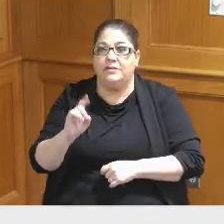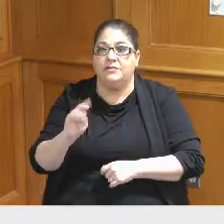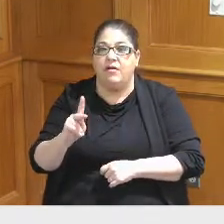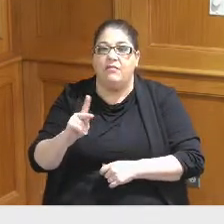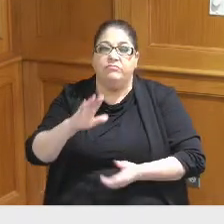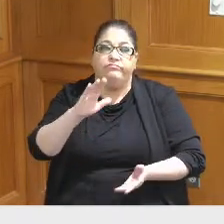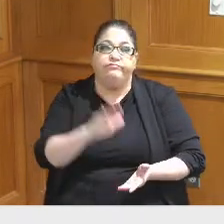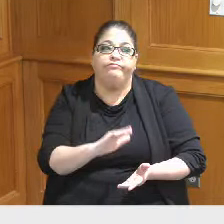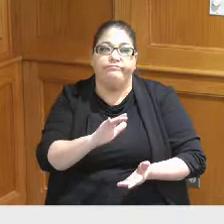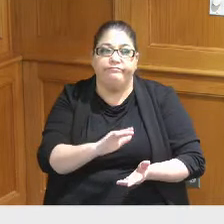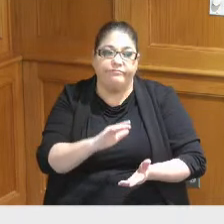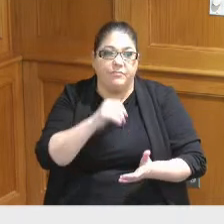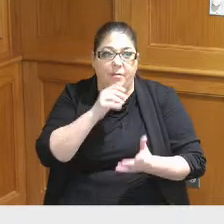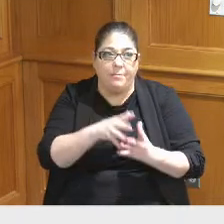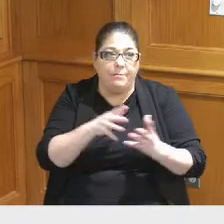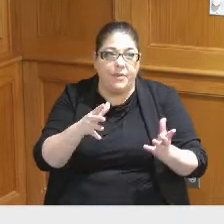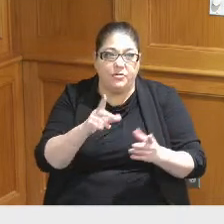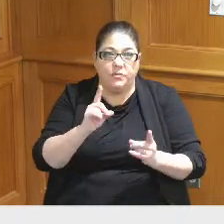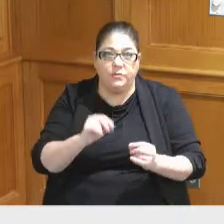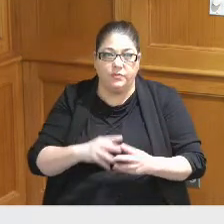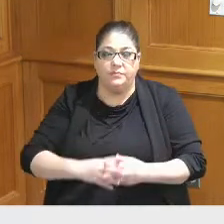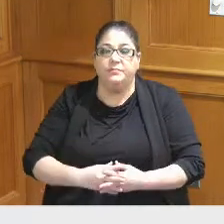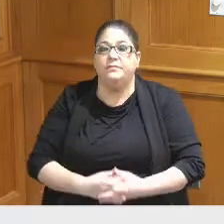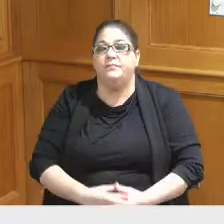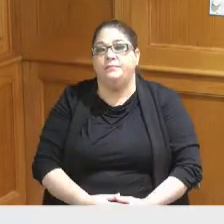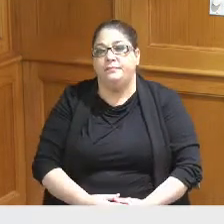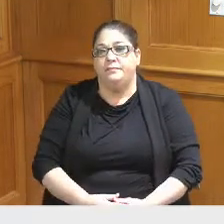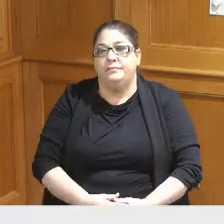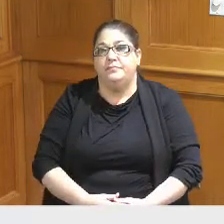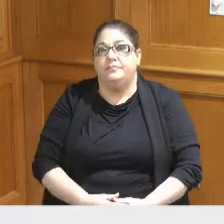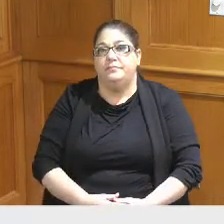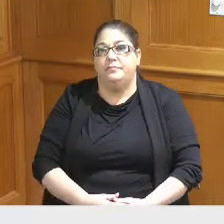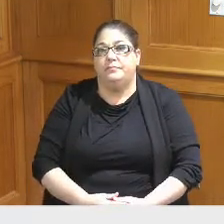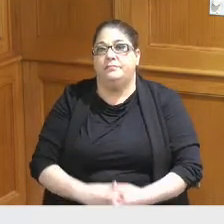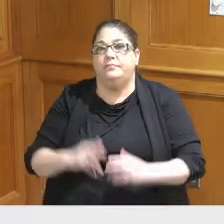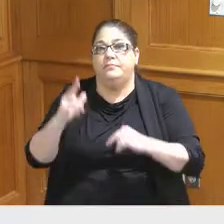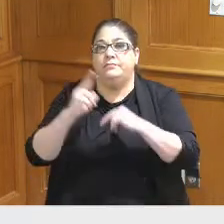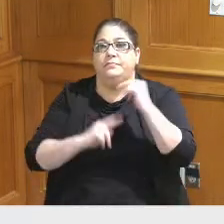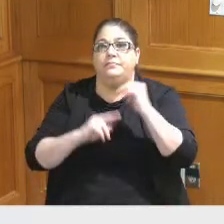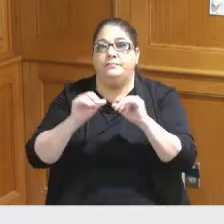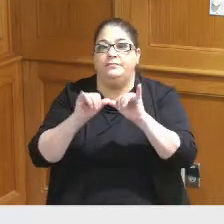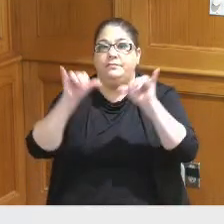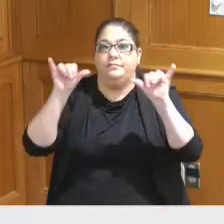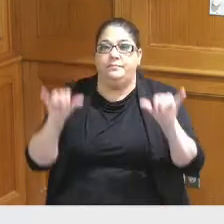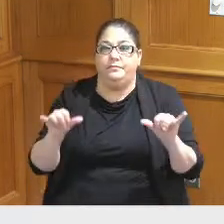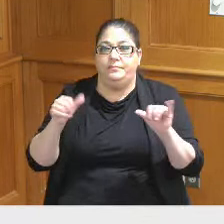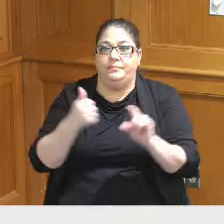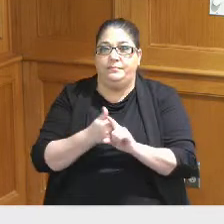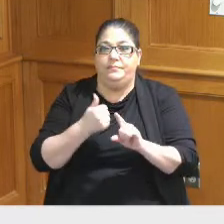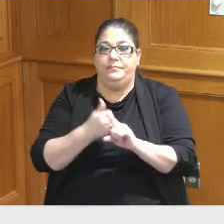it's there's not a lot of work to do there and then the Building Systems the whole real back